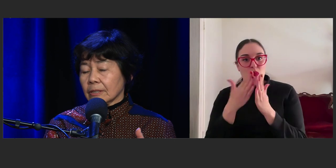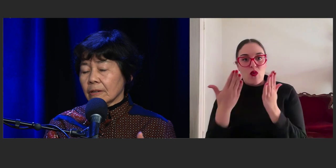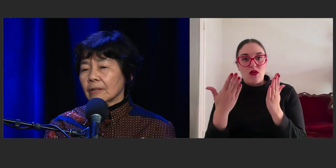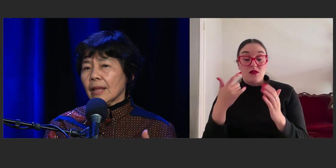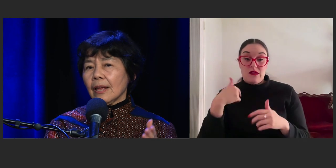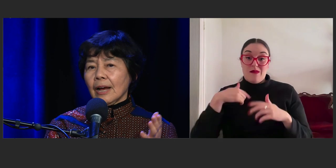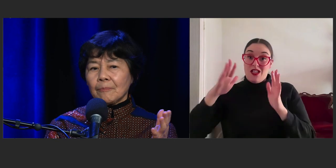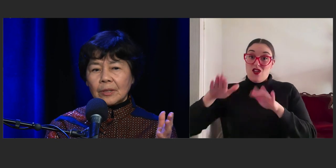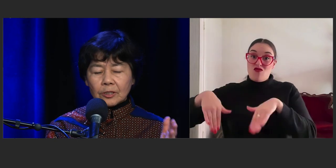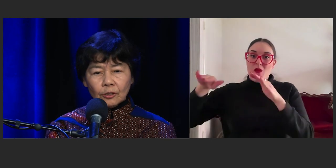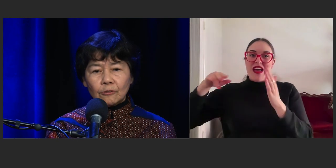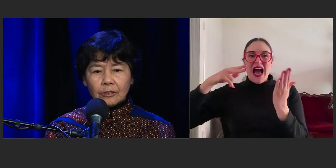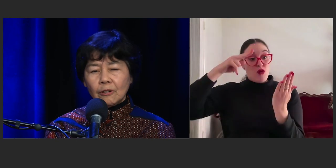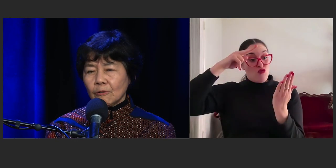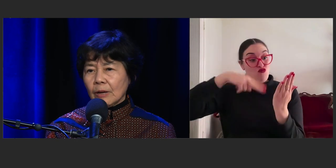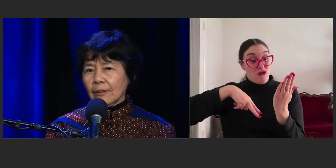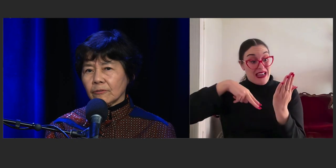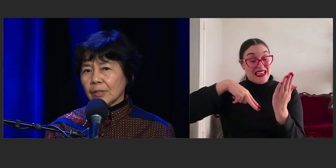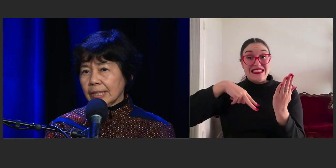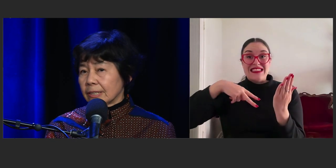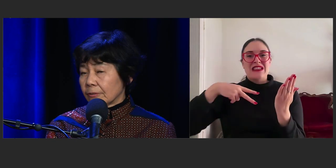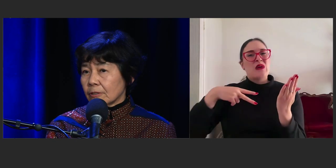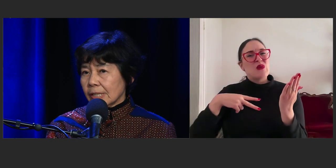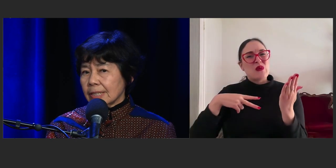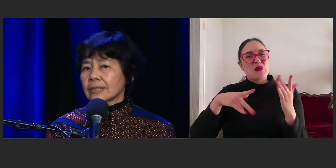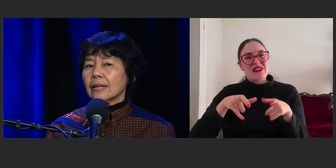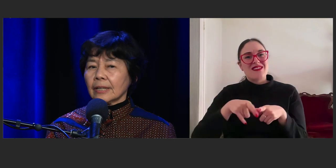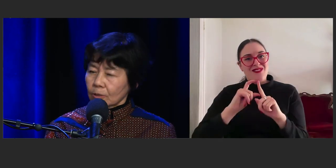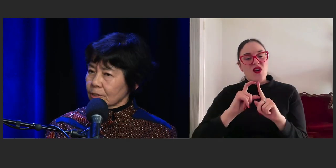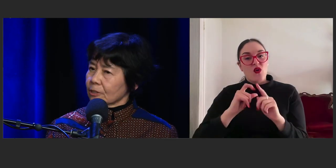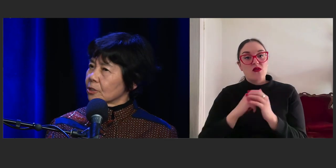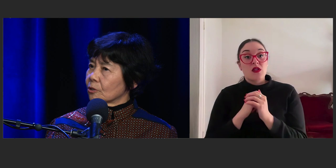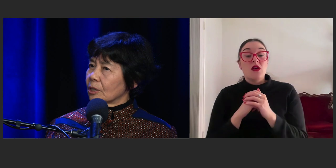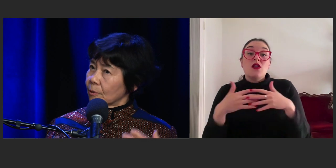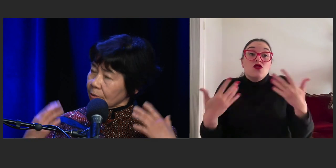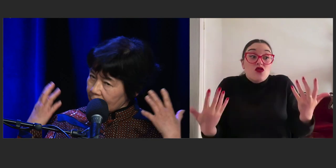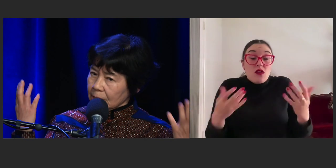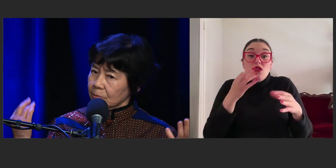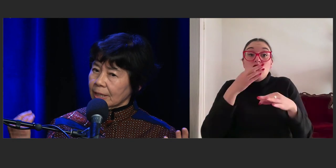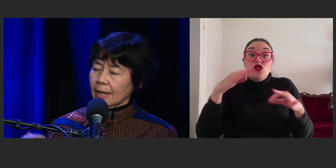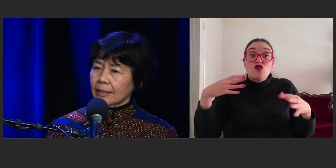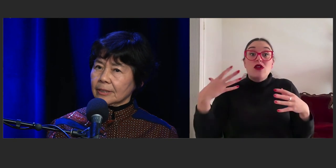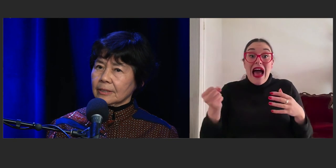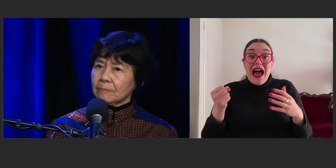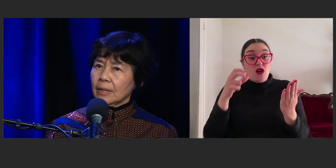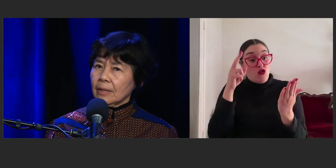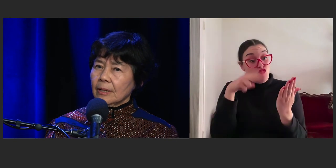So, children who have reading difficulties can also enjoy a book that's read aloud to them.